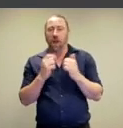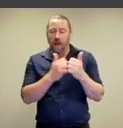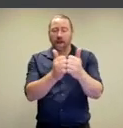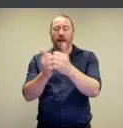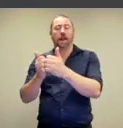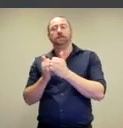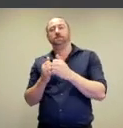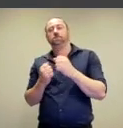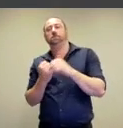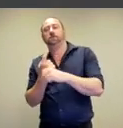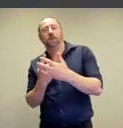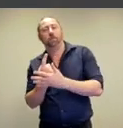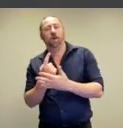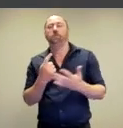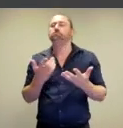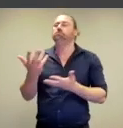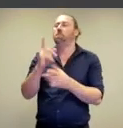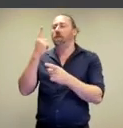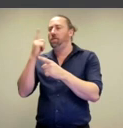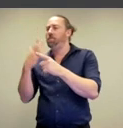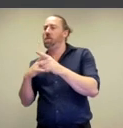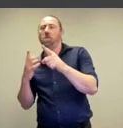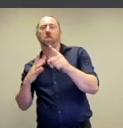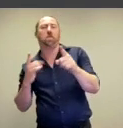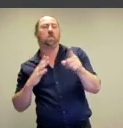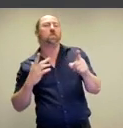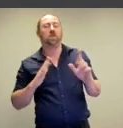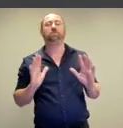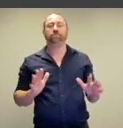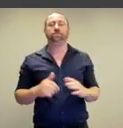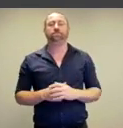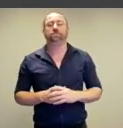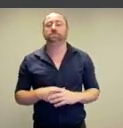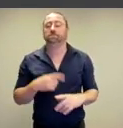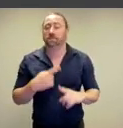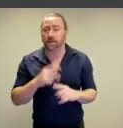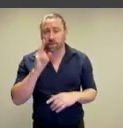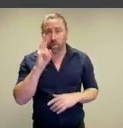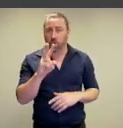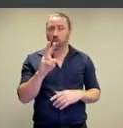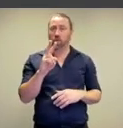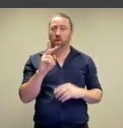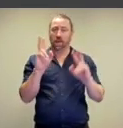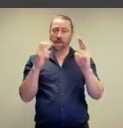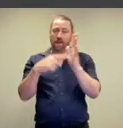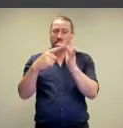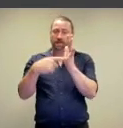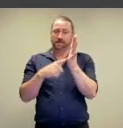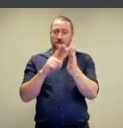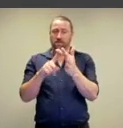artworks are kind of collective and conversational. So